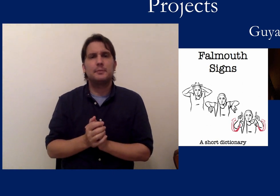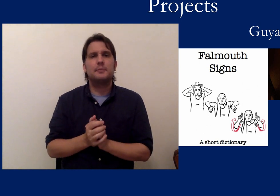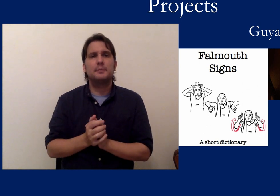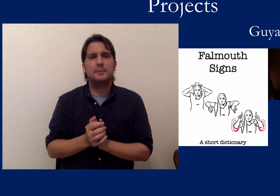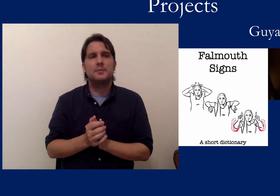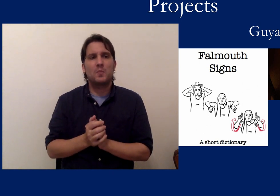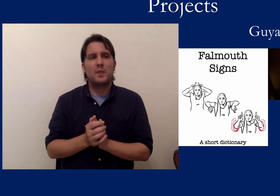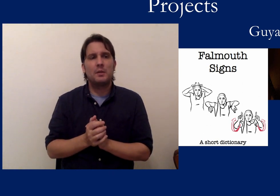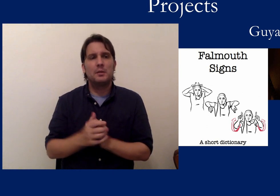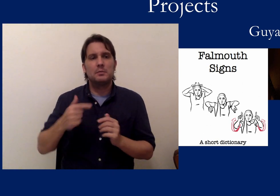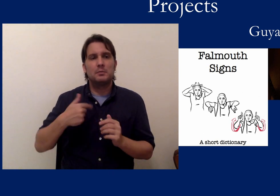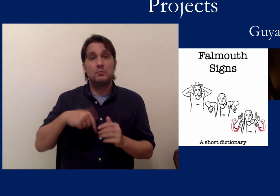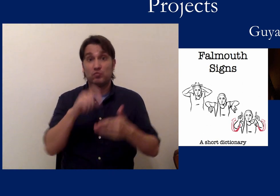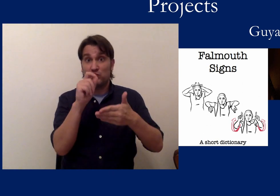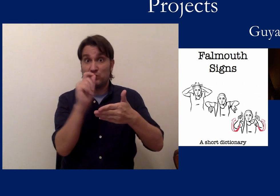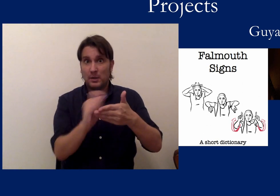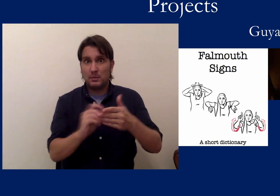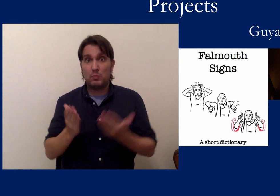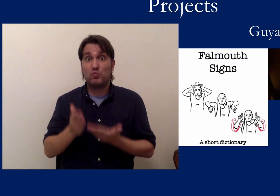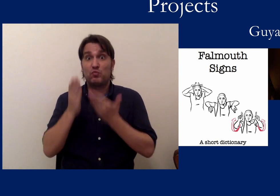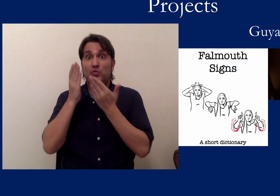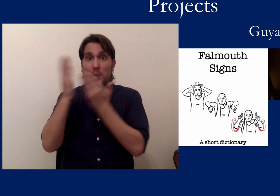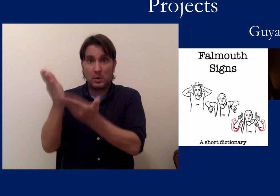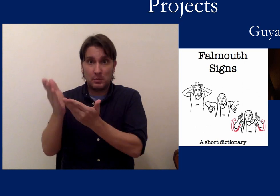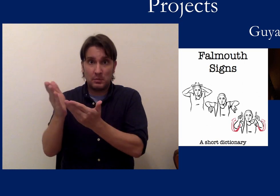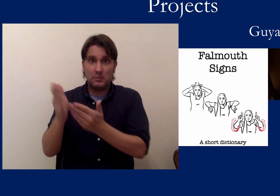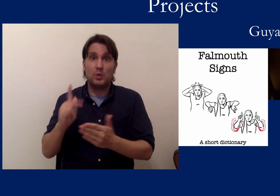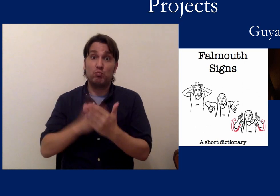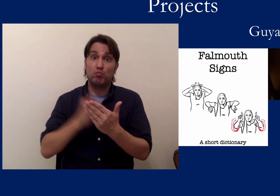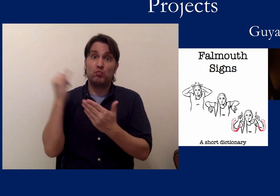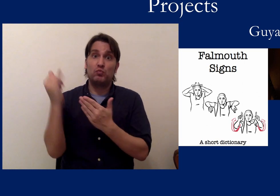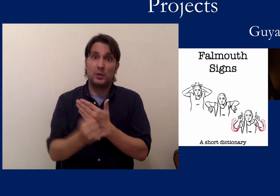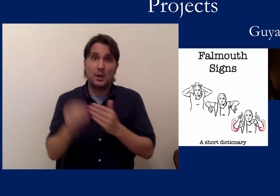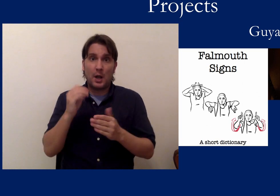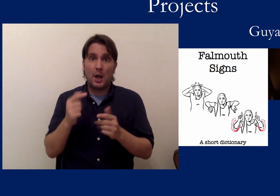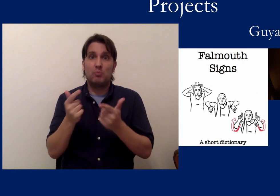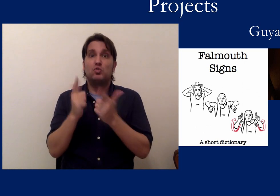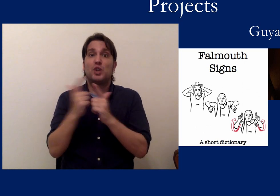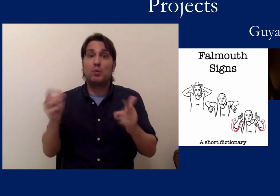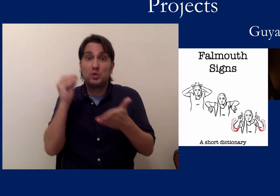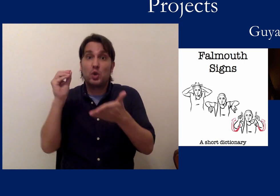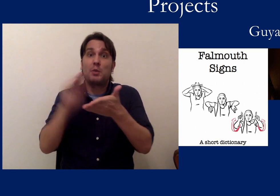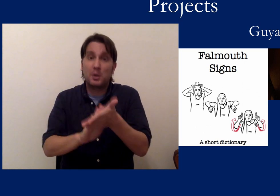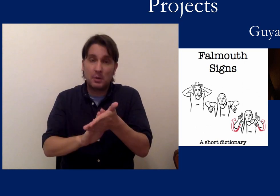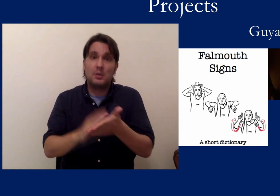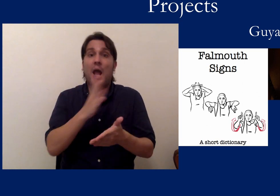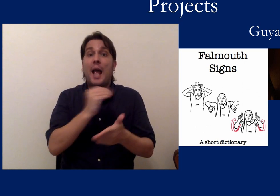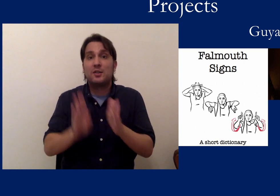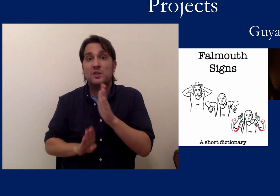and tried to come up with a plan. We wrote a proposal for a project doing language